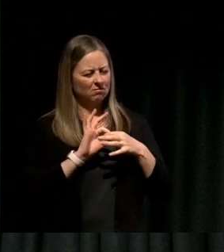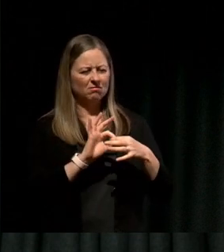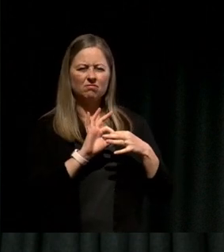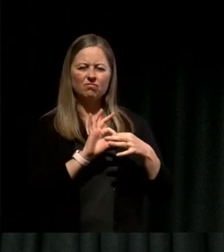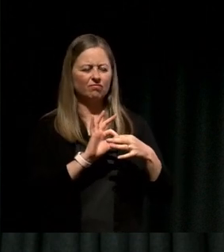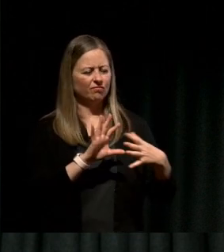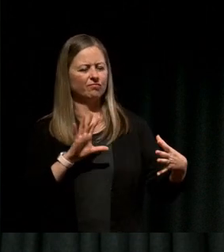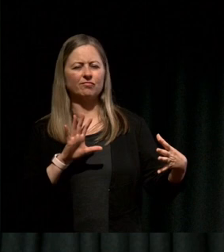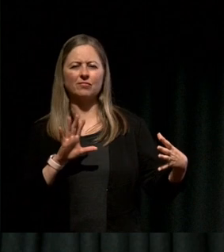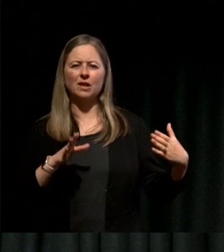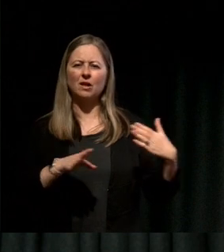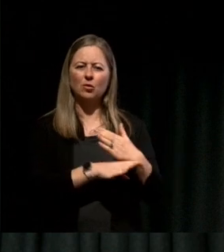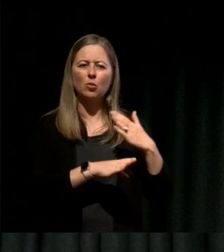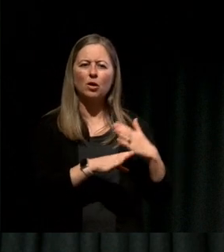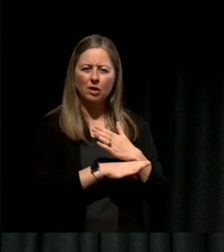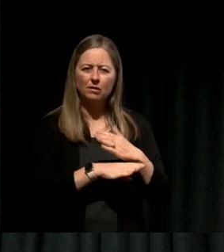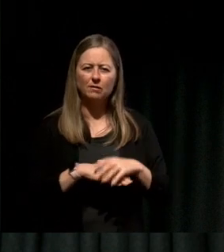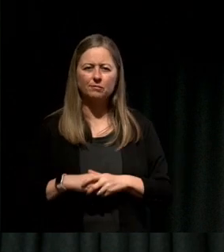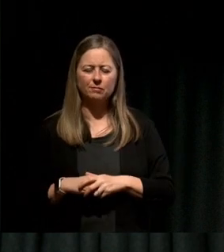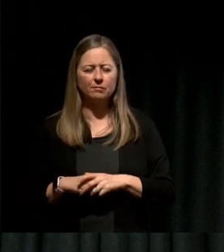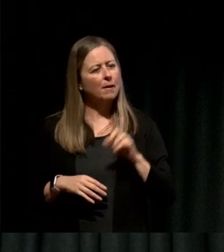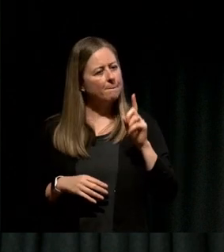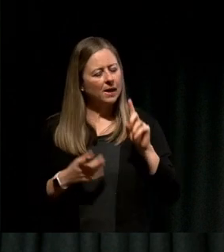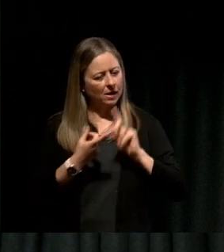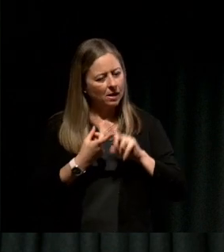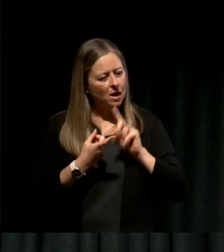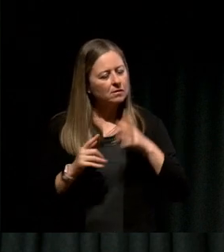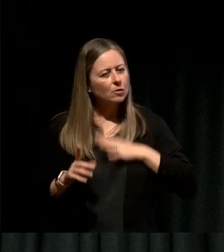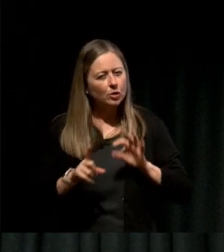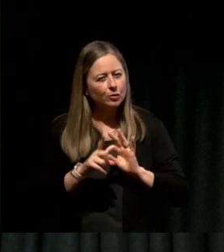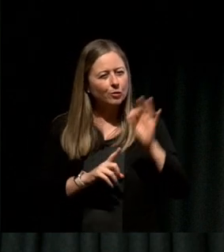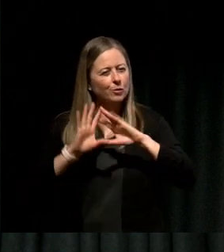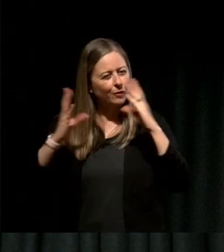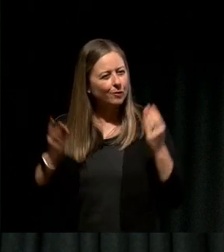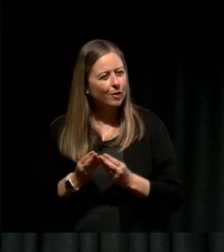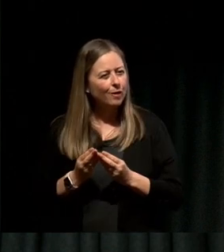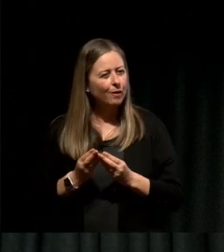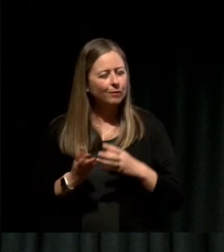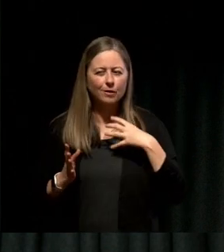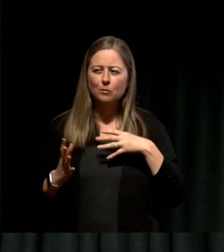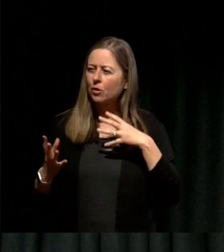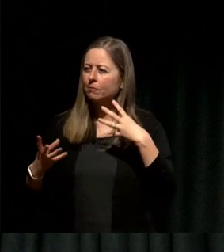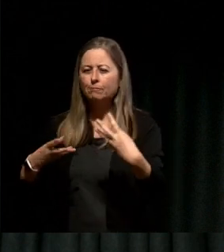an impact, to make the world better and more inclusive so that my son could live in that